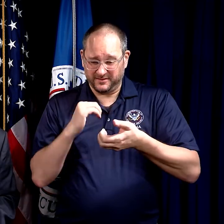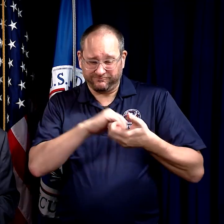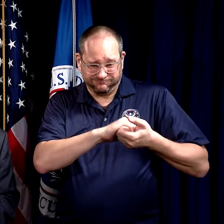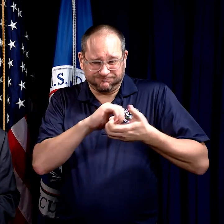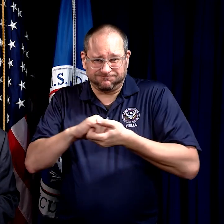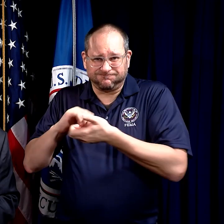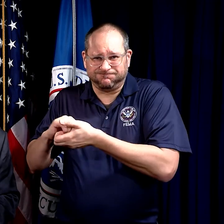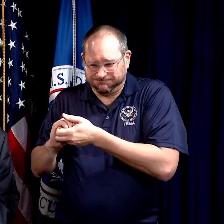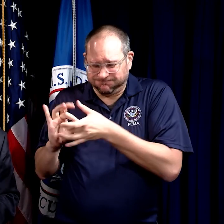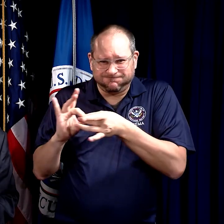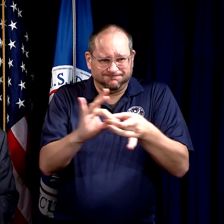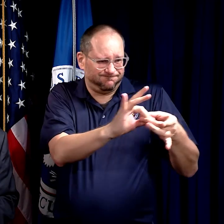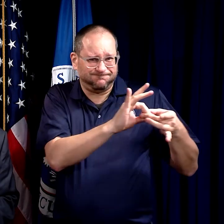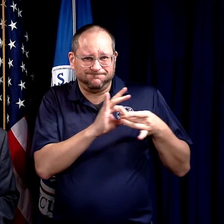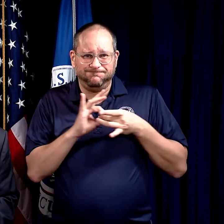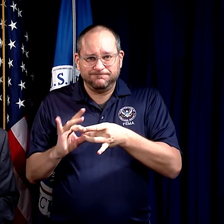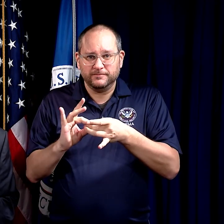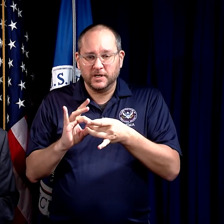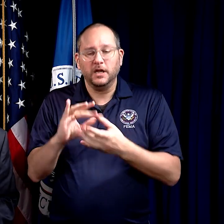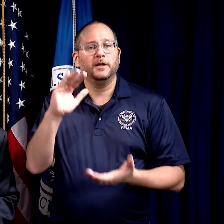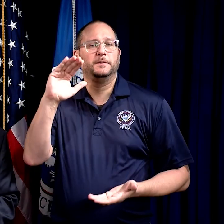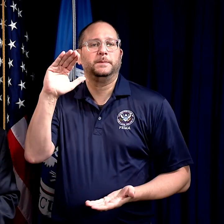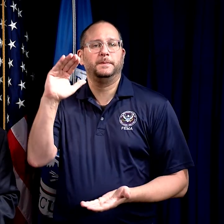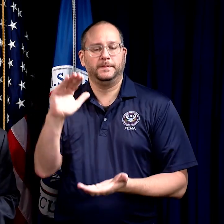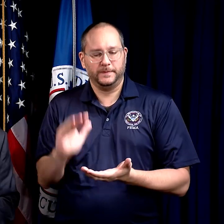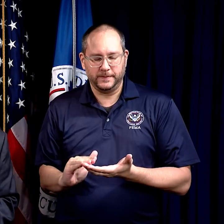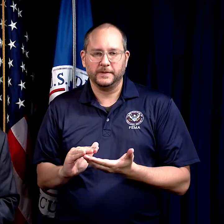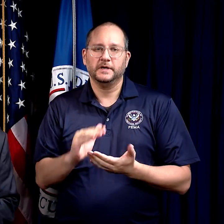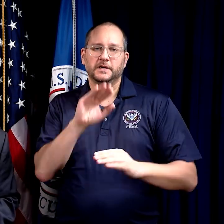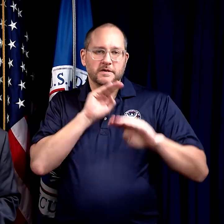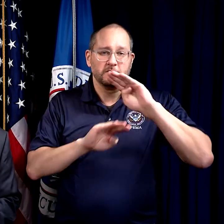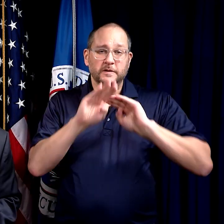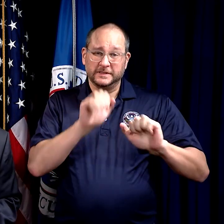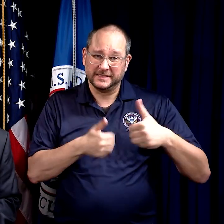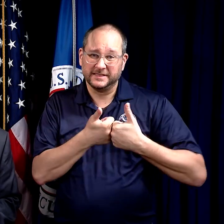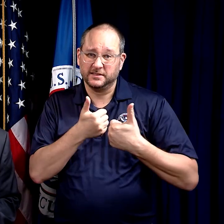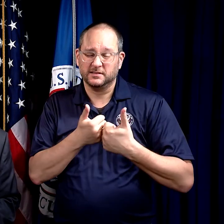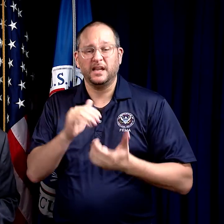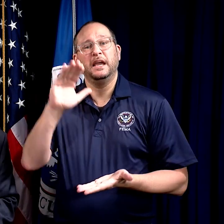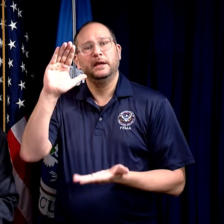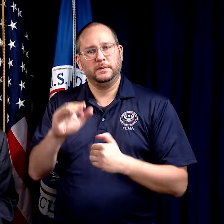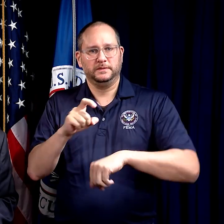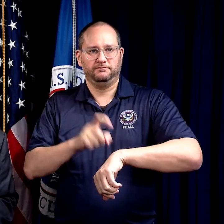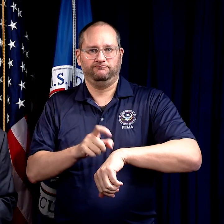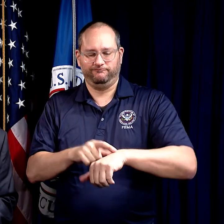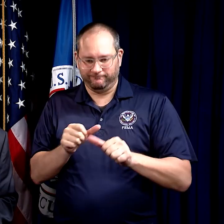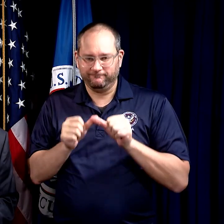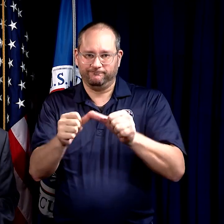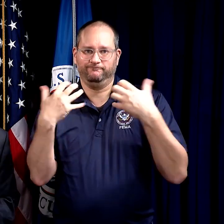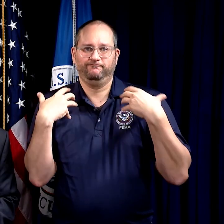of the framework work together as a team, they can help reduce the challenges and length of your recovery.